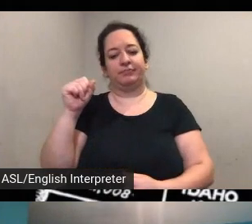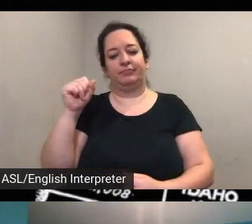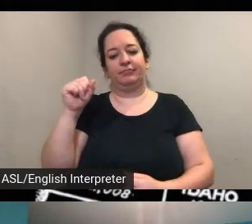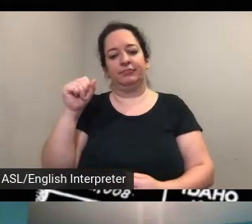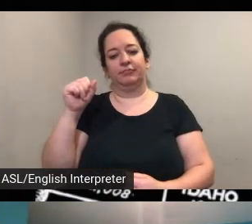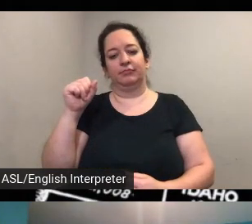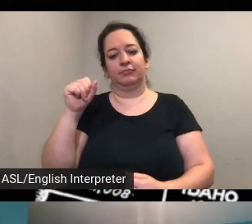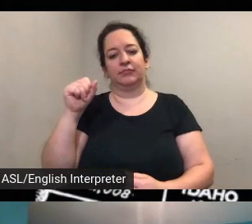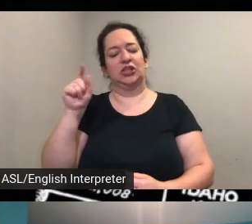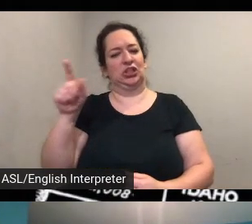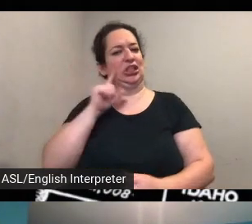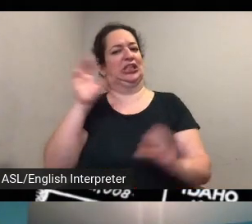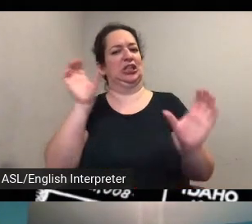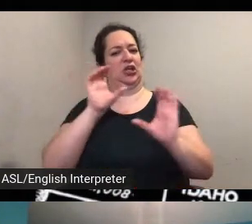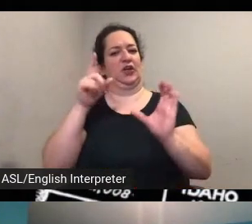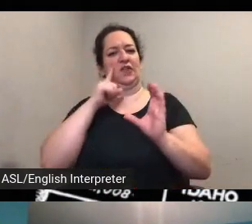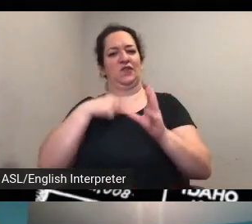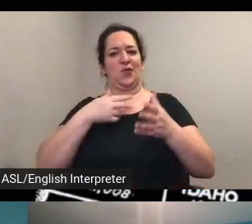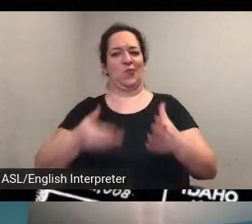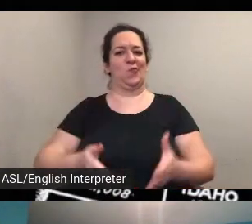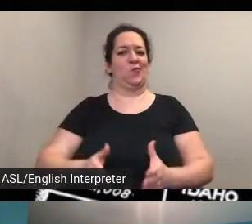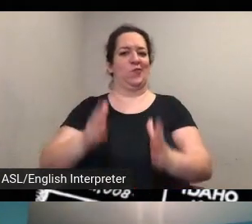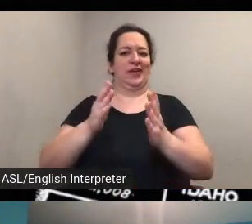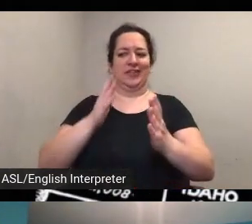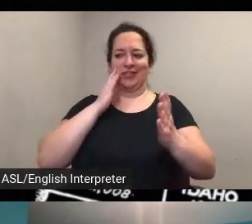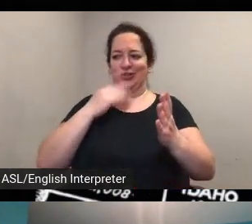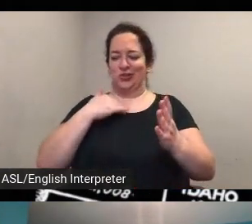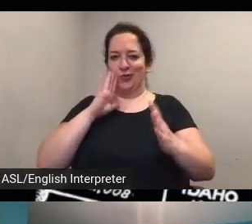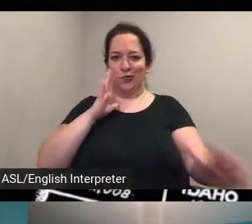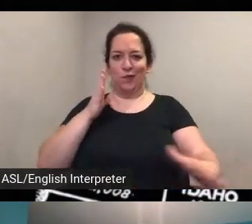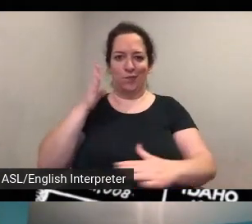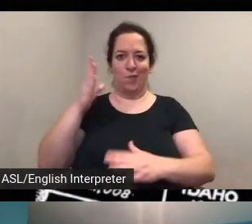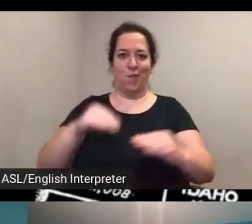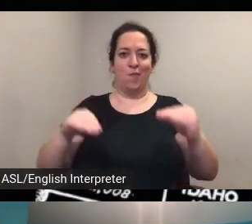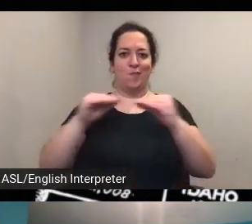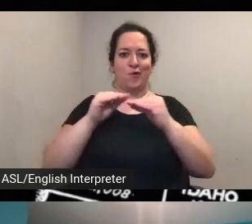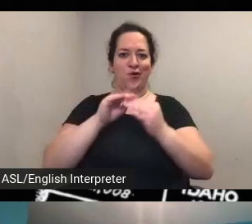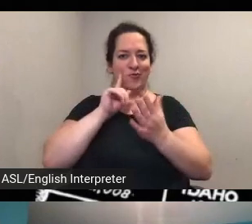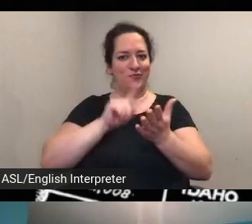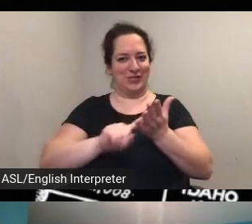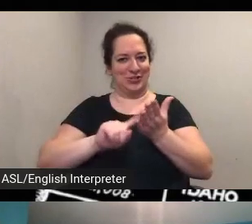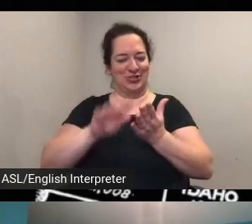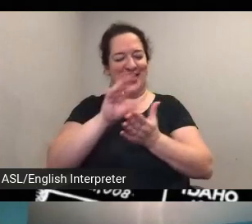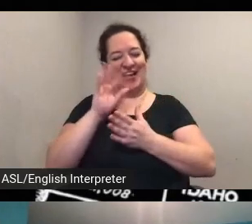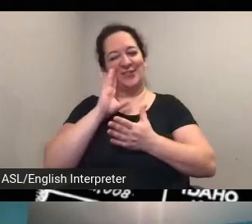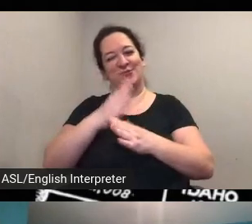ways both to look to do further research and to share what she learns um